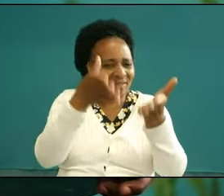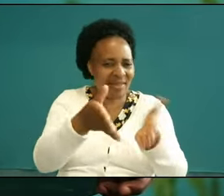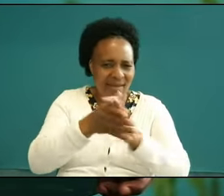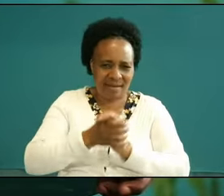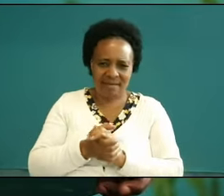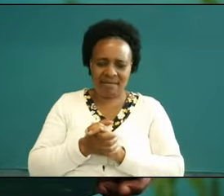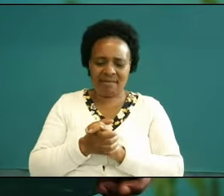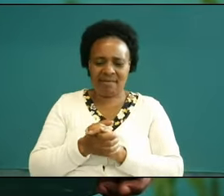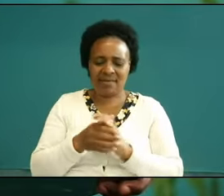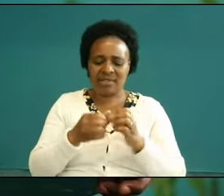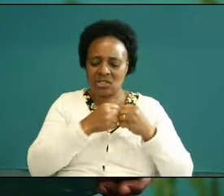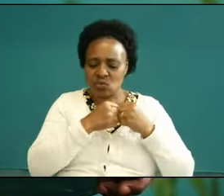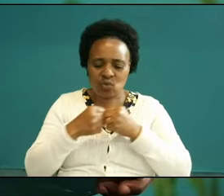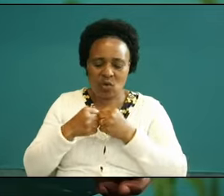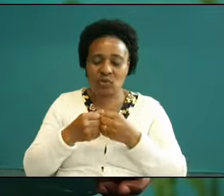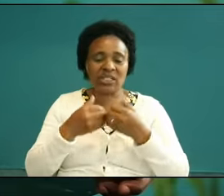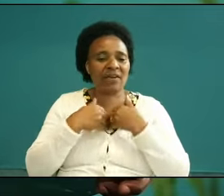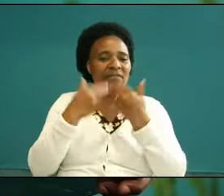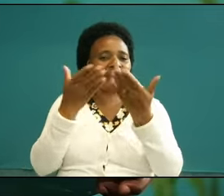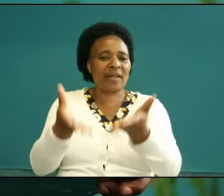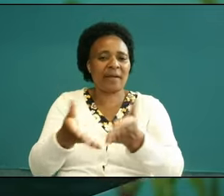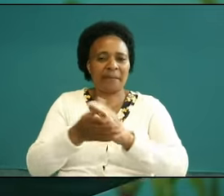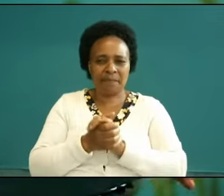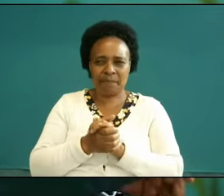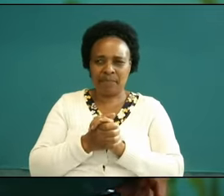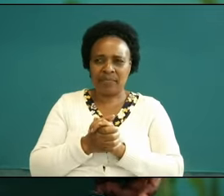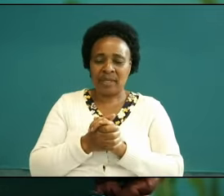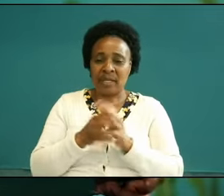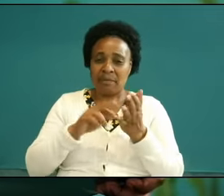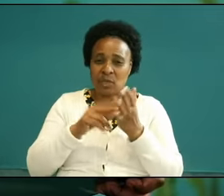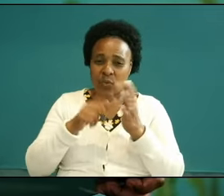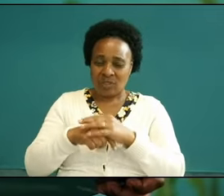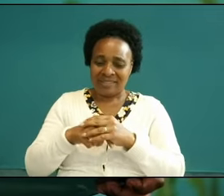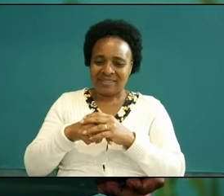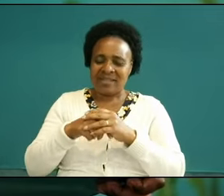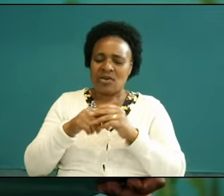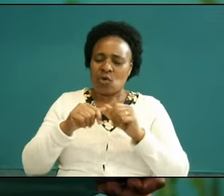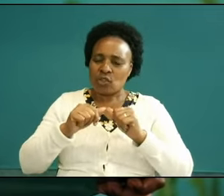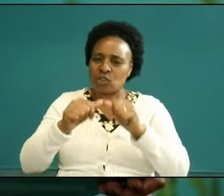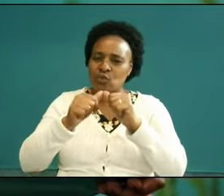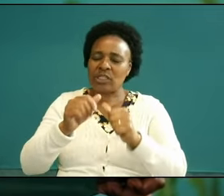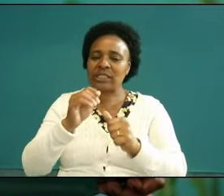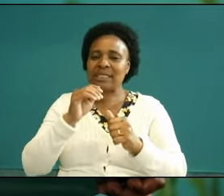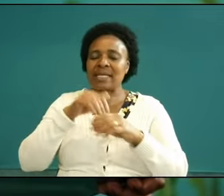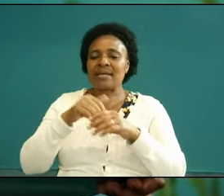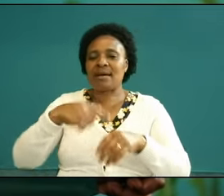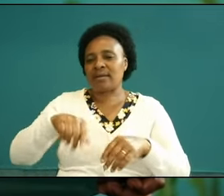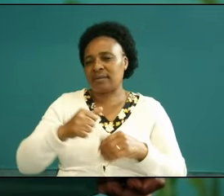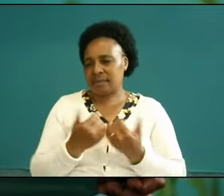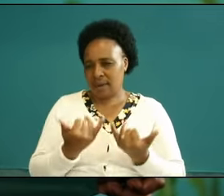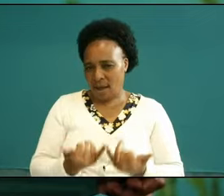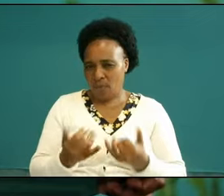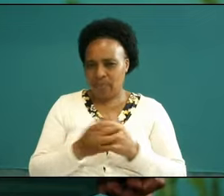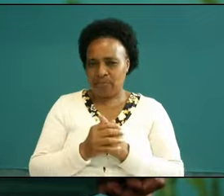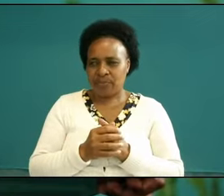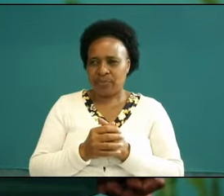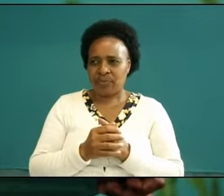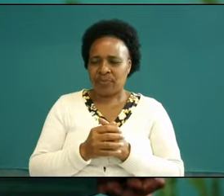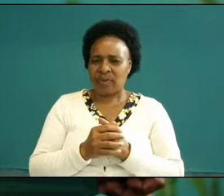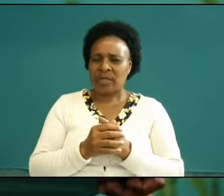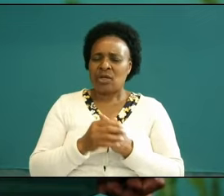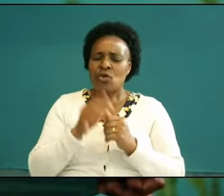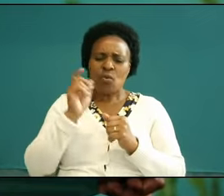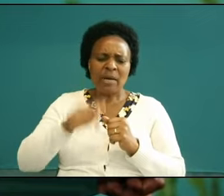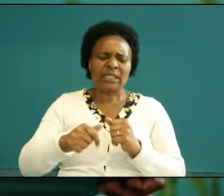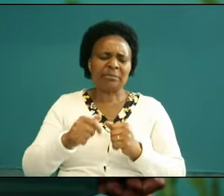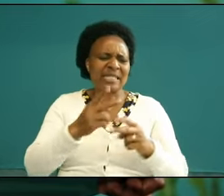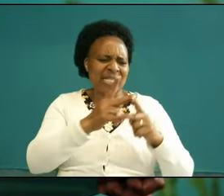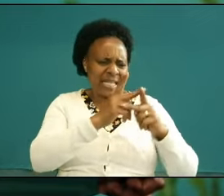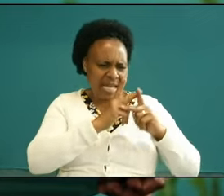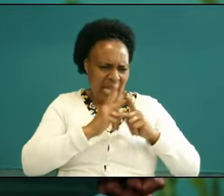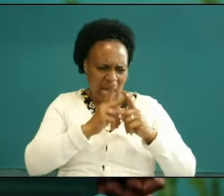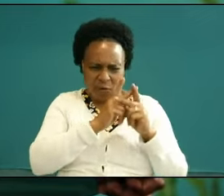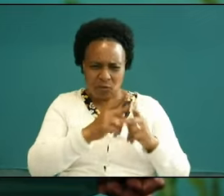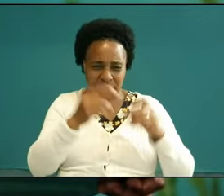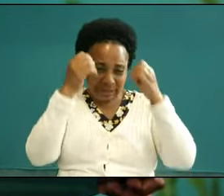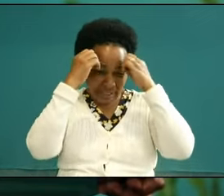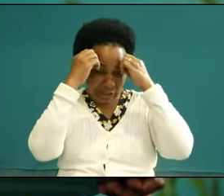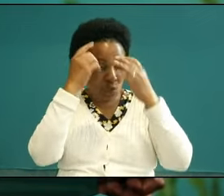Veri this is here with us and so Paul says I have carefully studied what is happening in